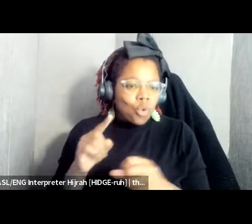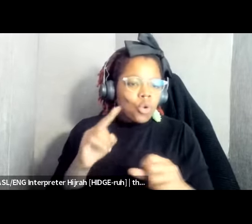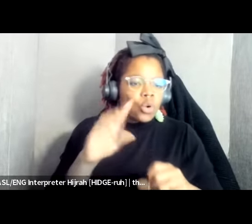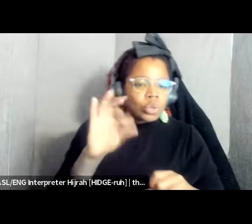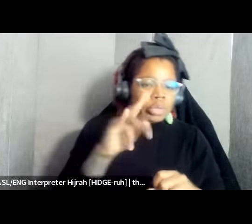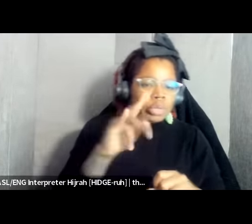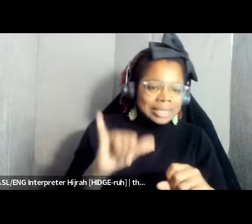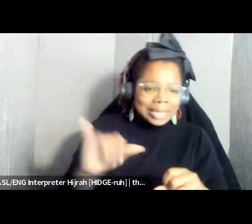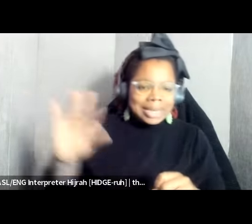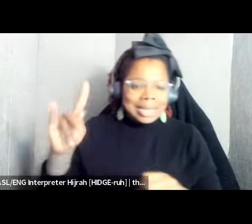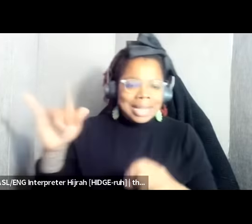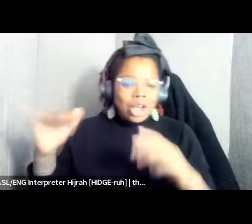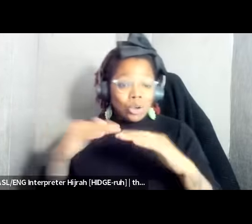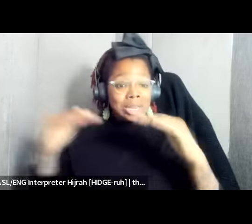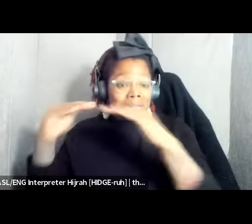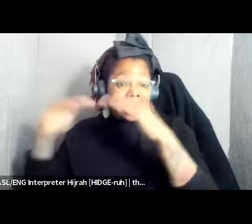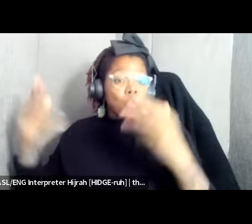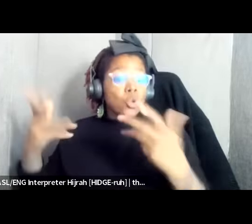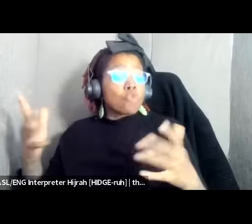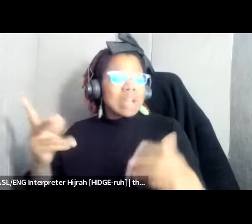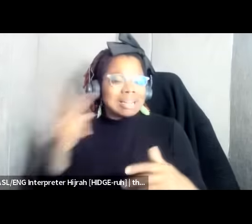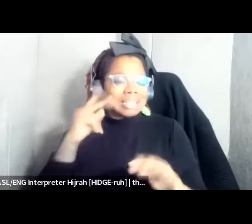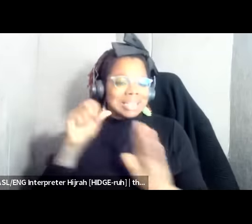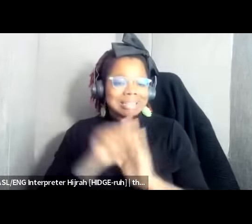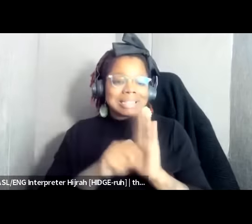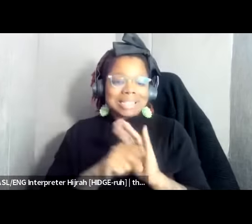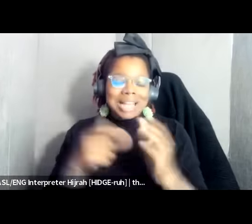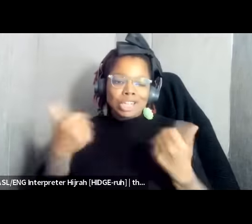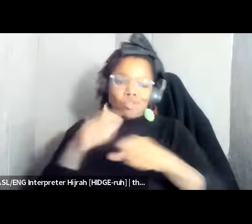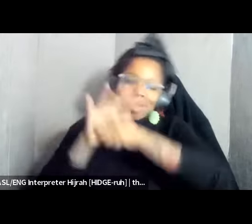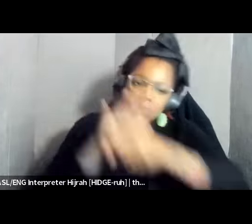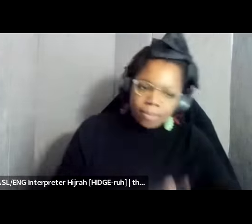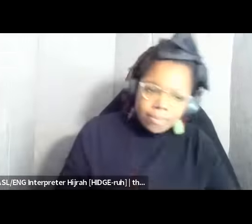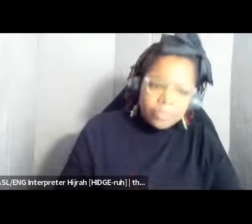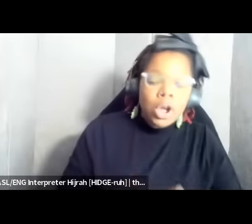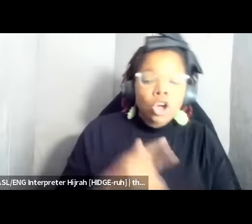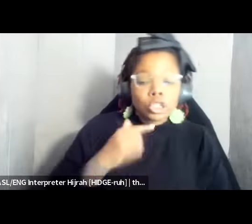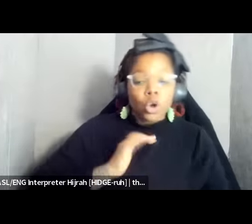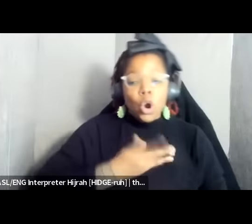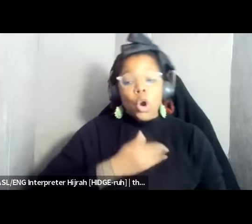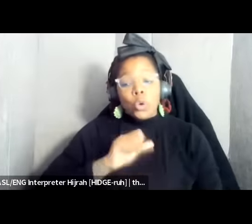the backlash of the state and so part of our work is to continue to make sure we are building power